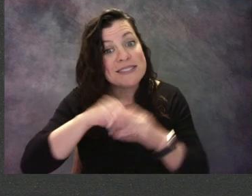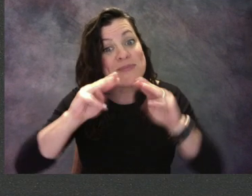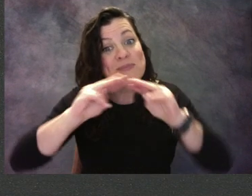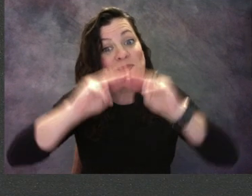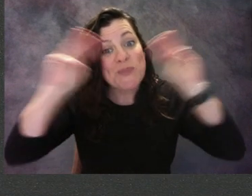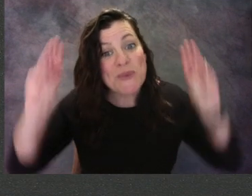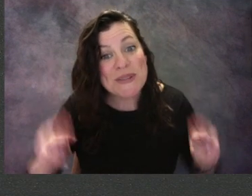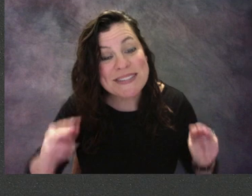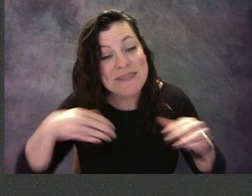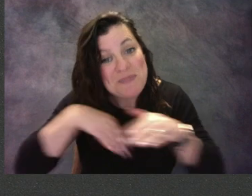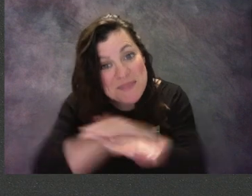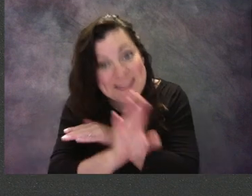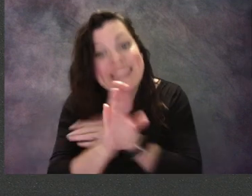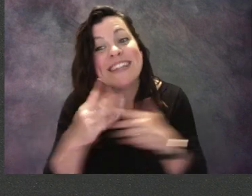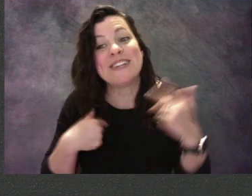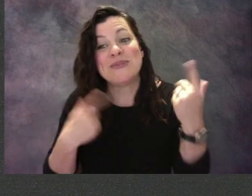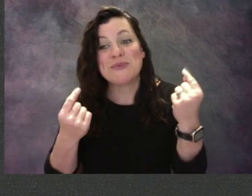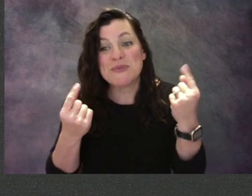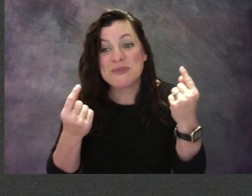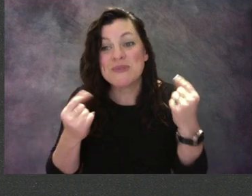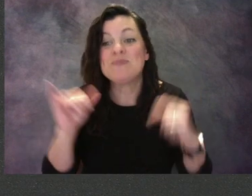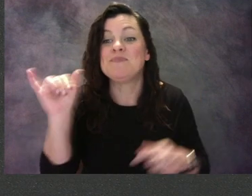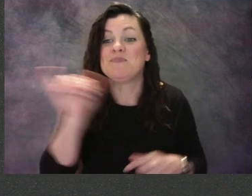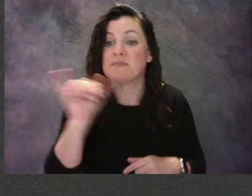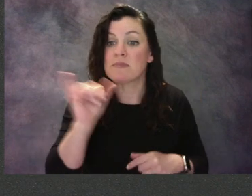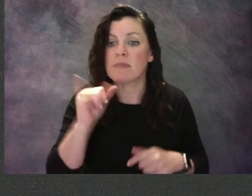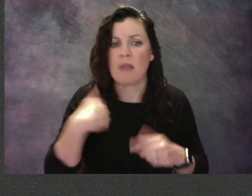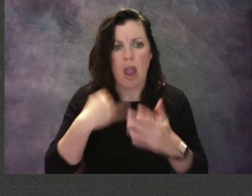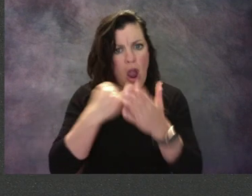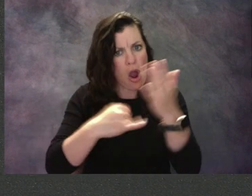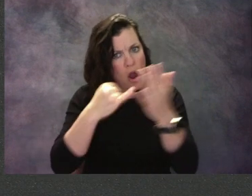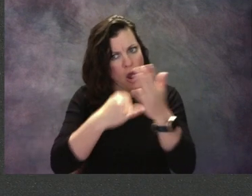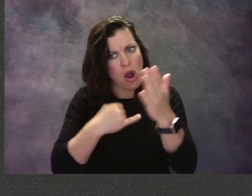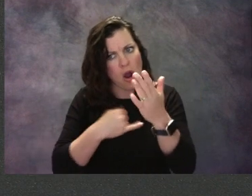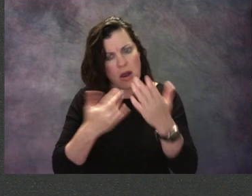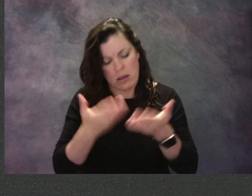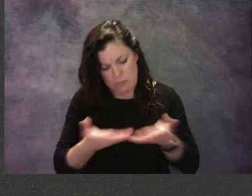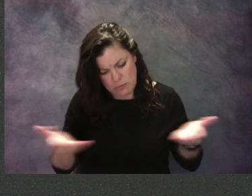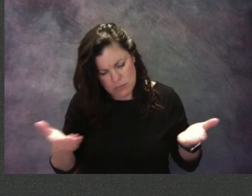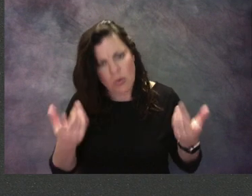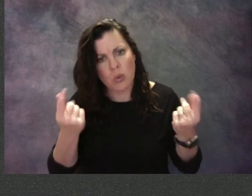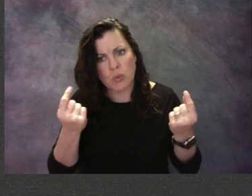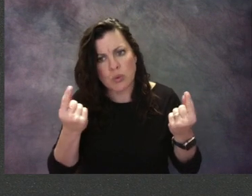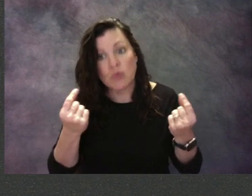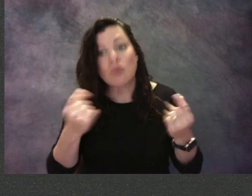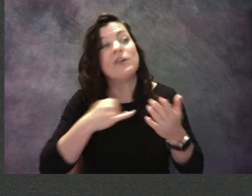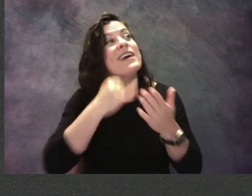We also learned how to use our art manners when we're doing our art projects, by taking care of our supplies